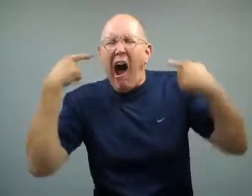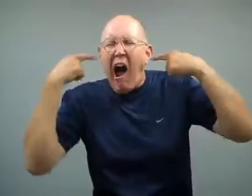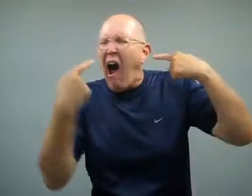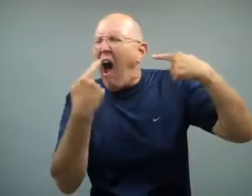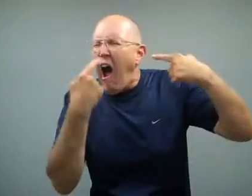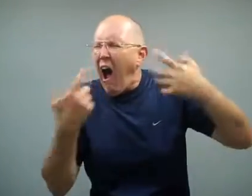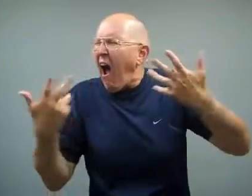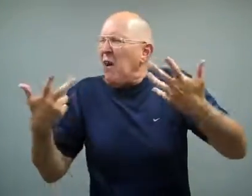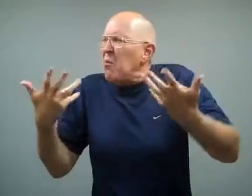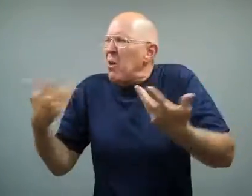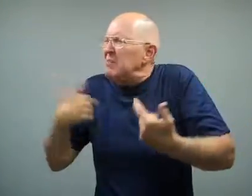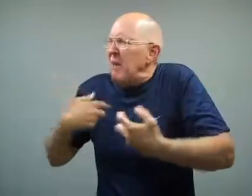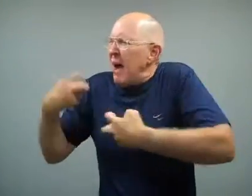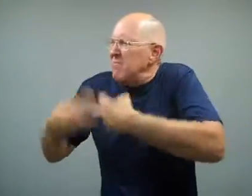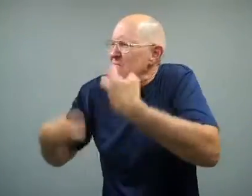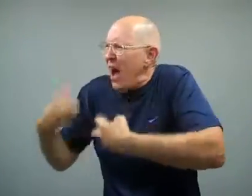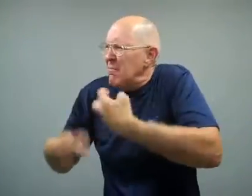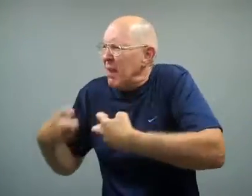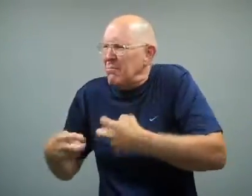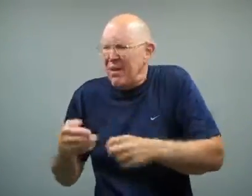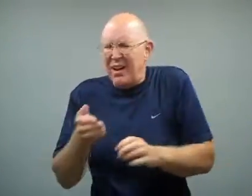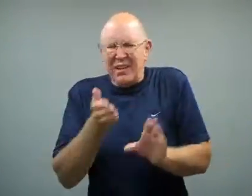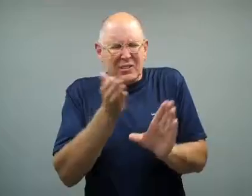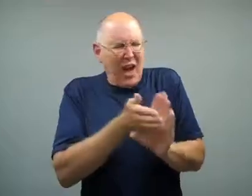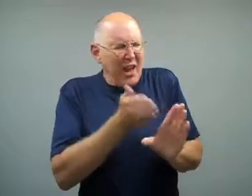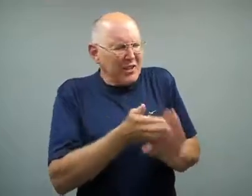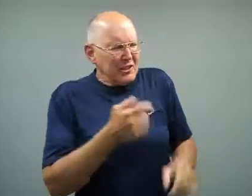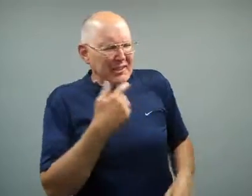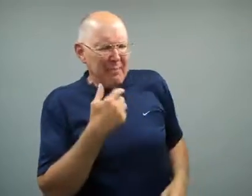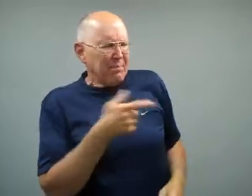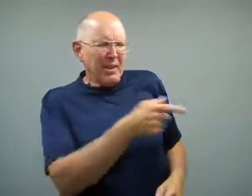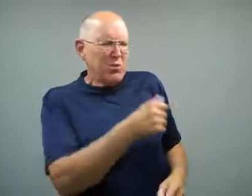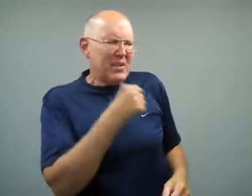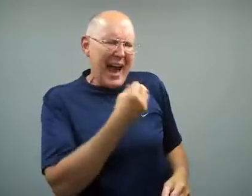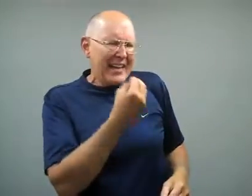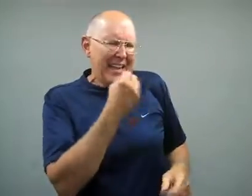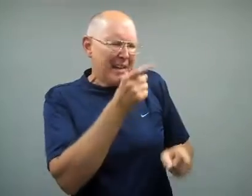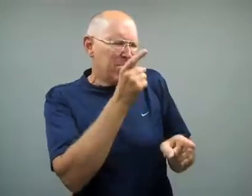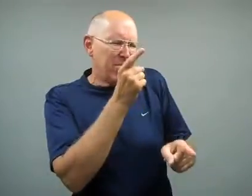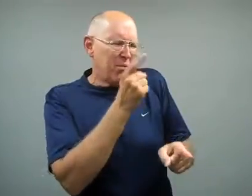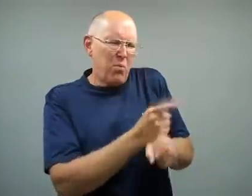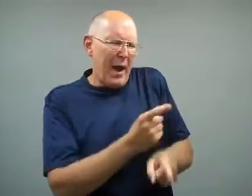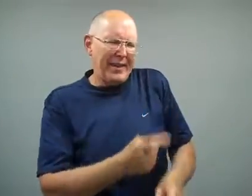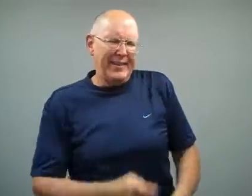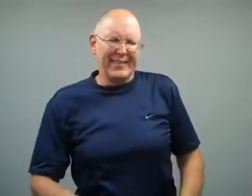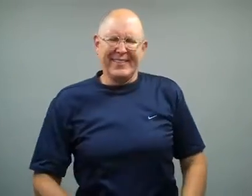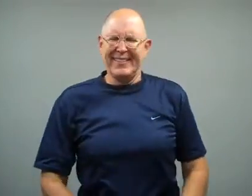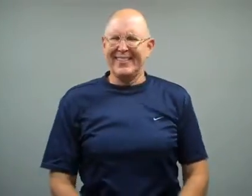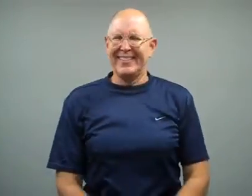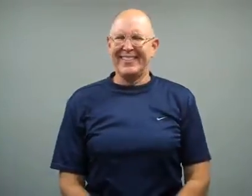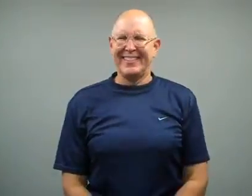He said, "See all this? What's my problem?" The psychiatrist said, "You're not eating right."